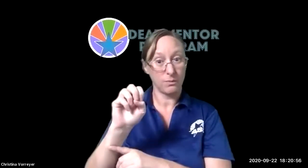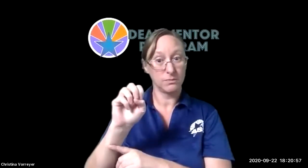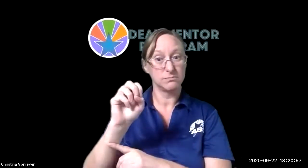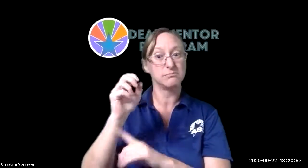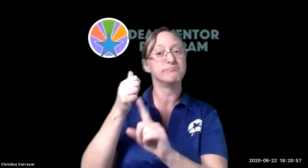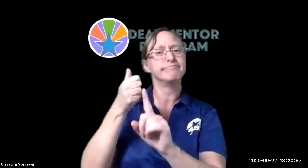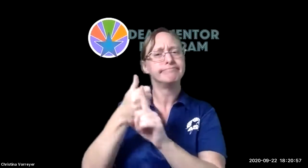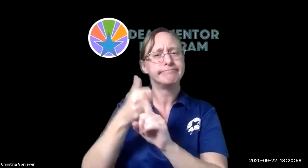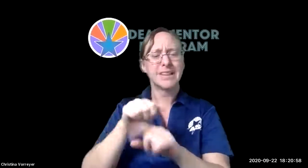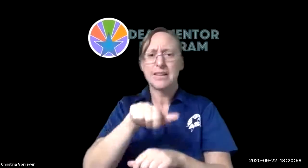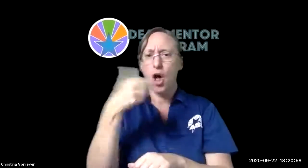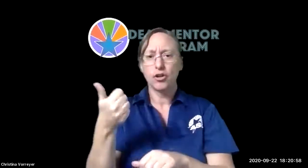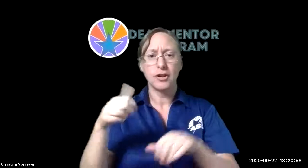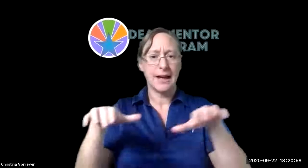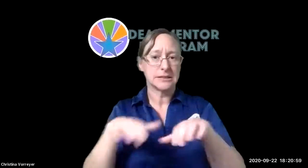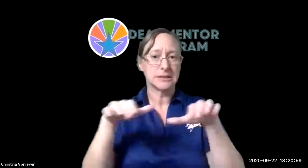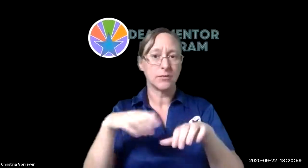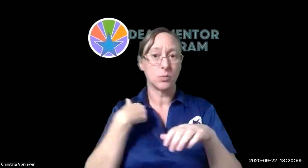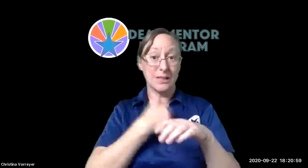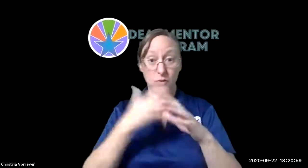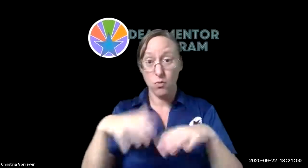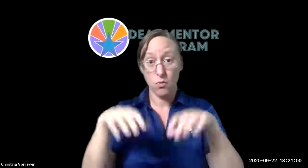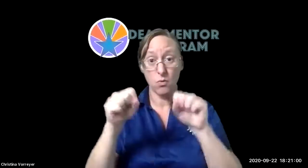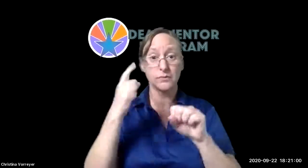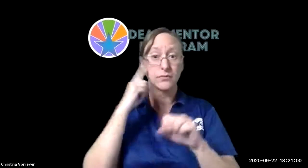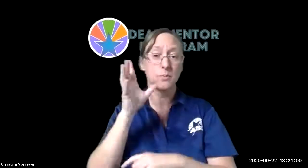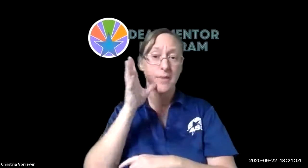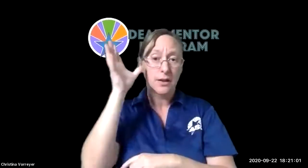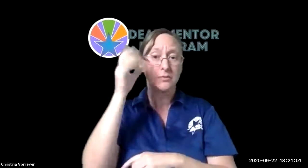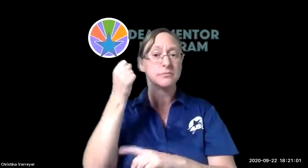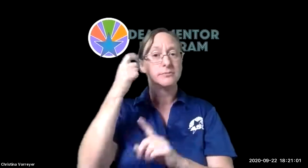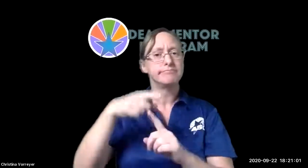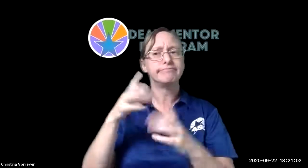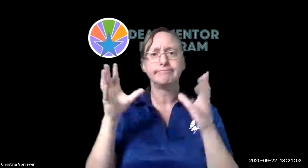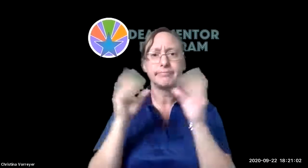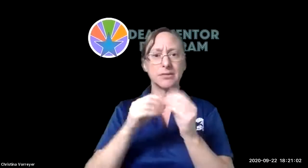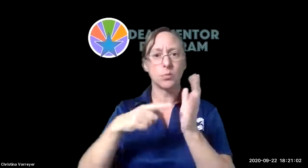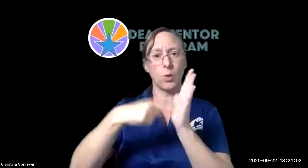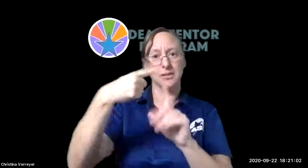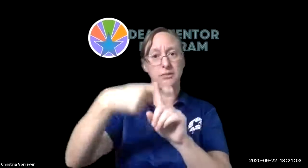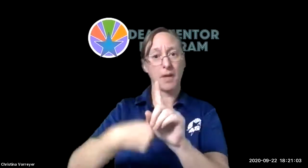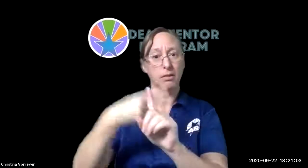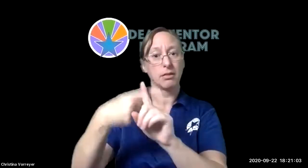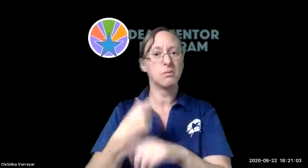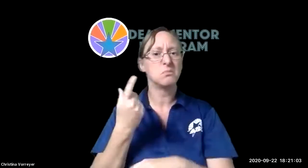family huddle that's another activity